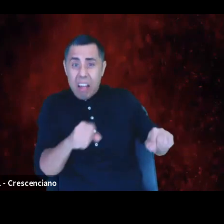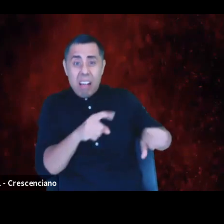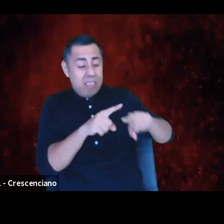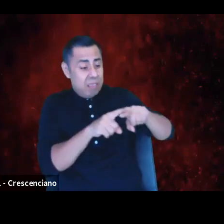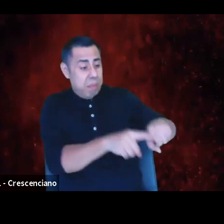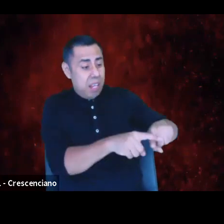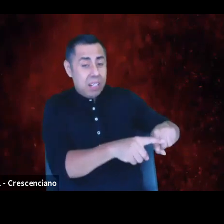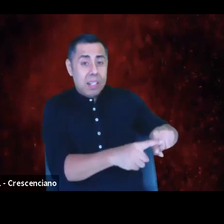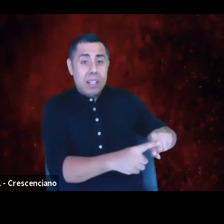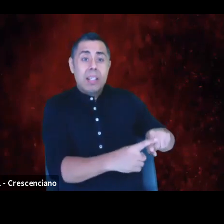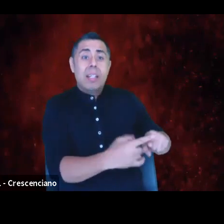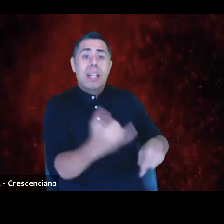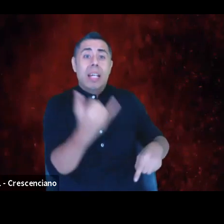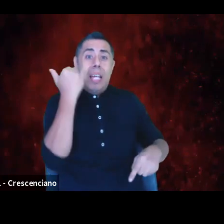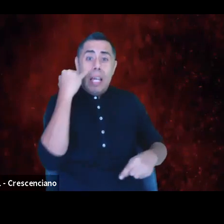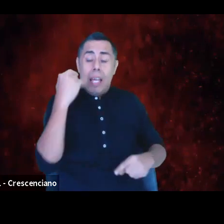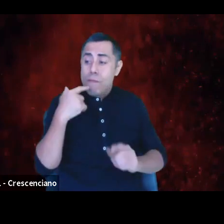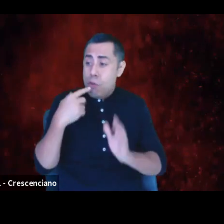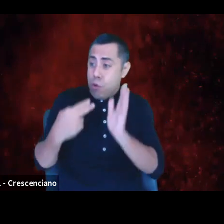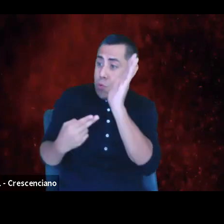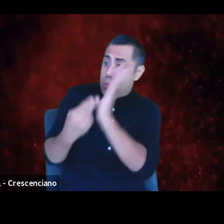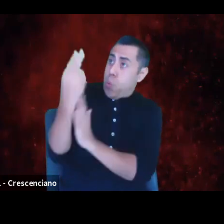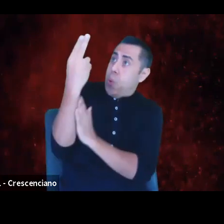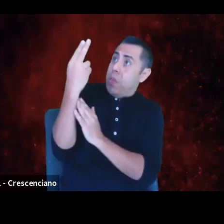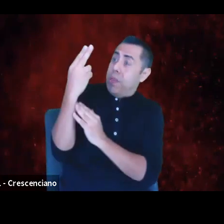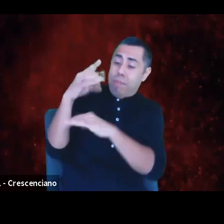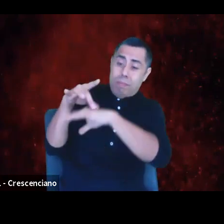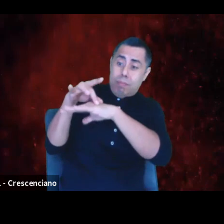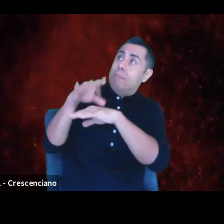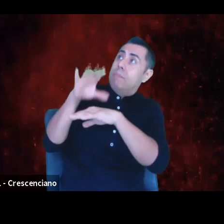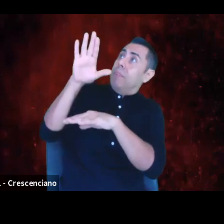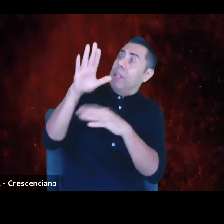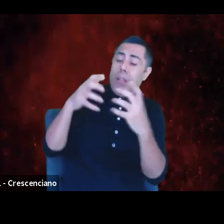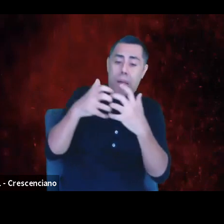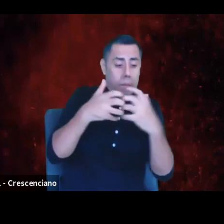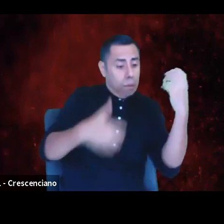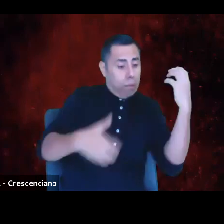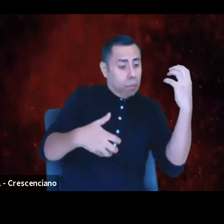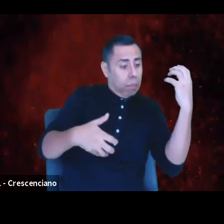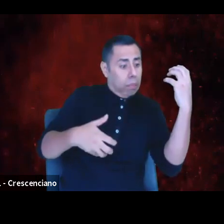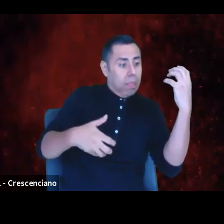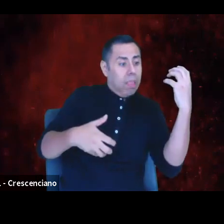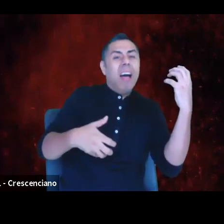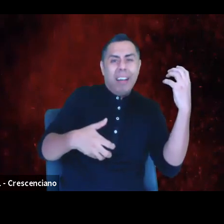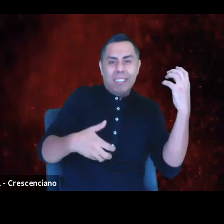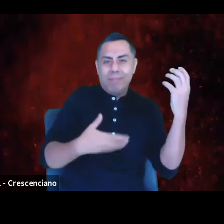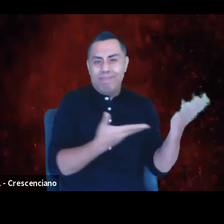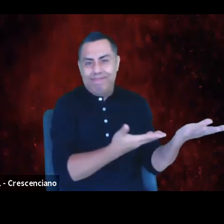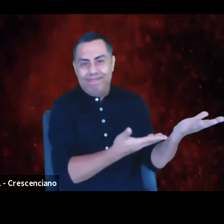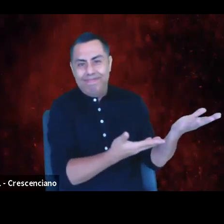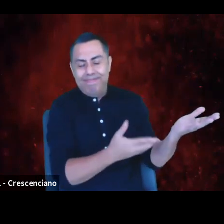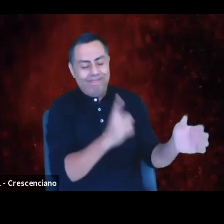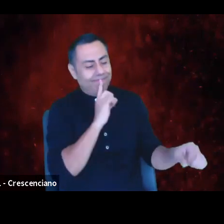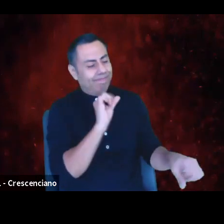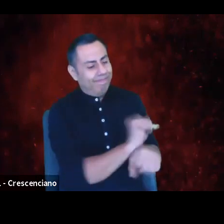when you're out of alignment with the Truth of Nature. See, human beings create societal systems